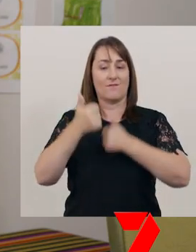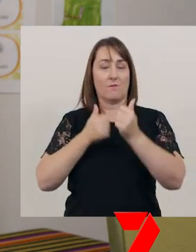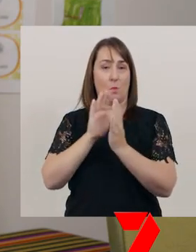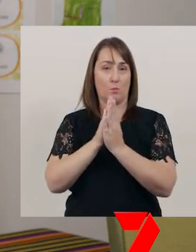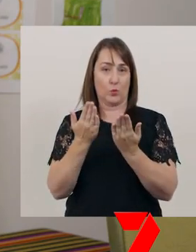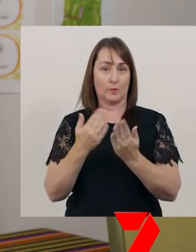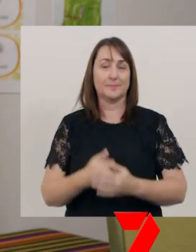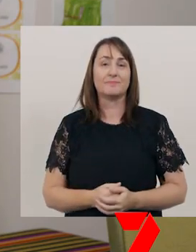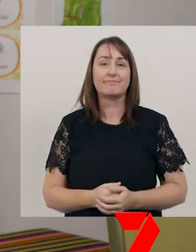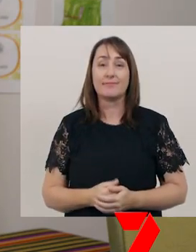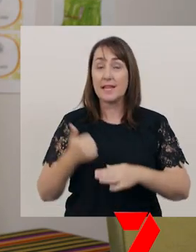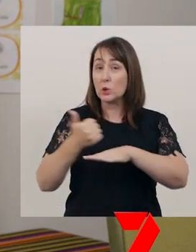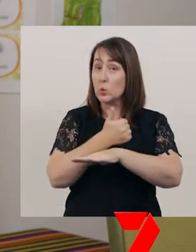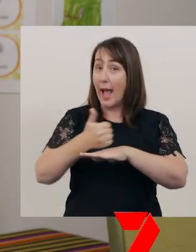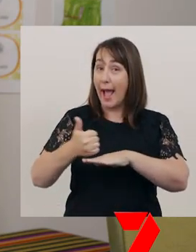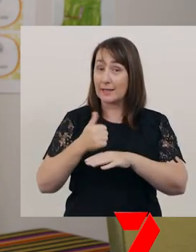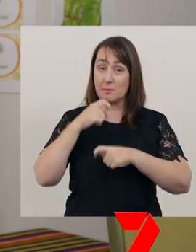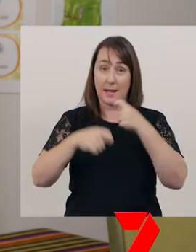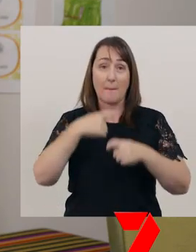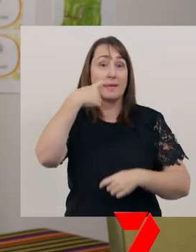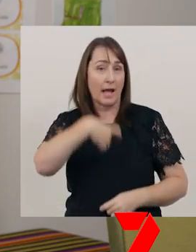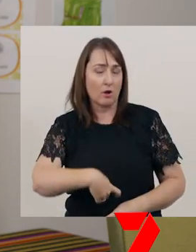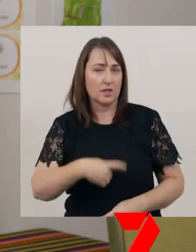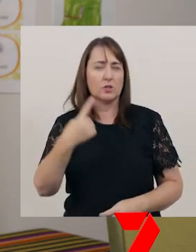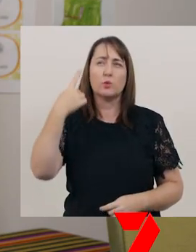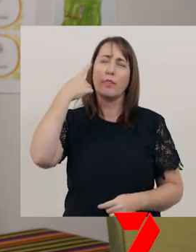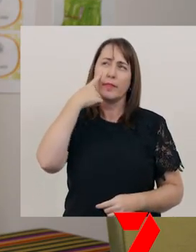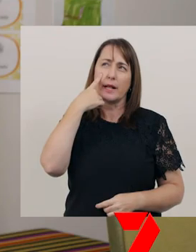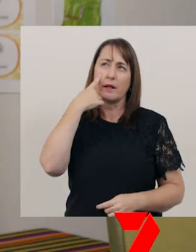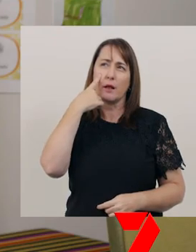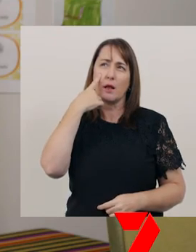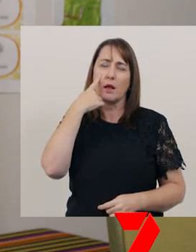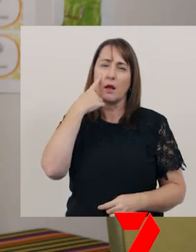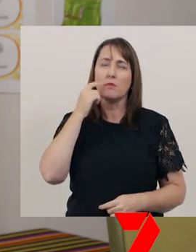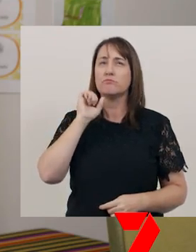To act in character, I need to think not only about how the character acts,